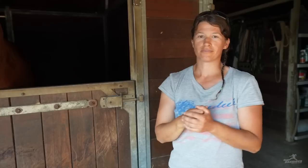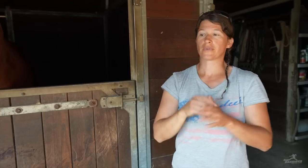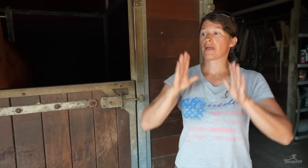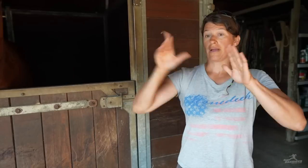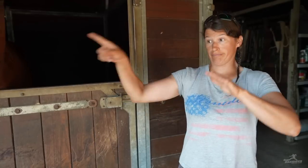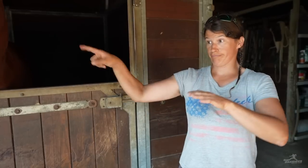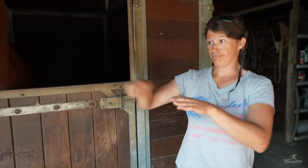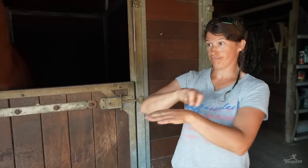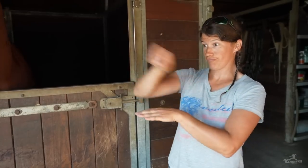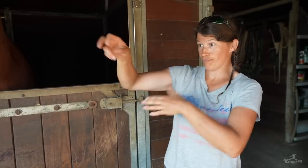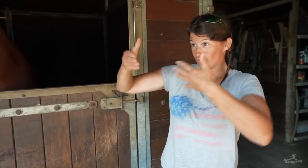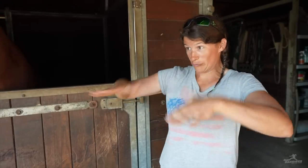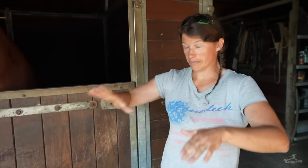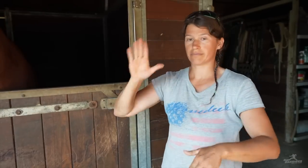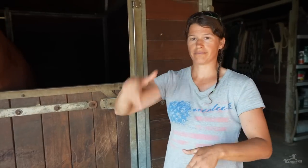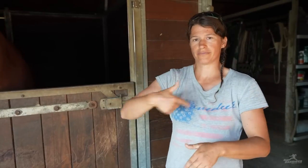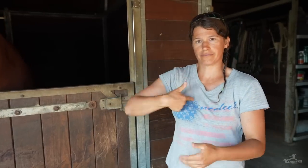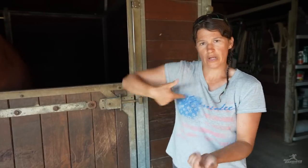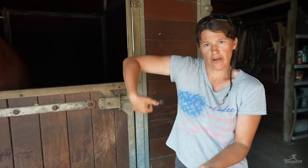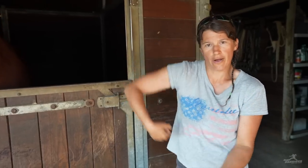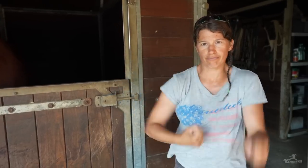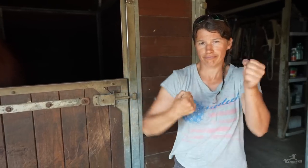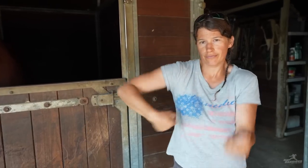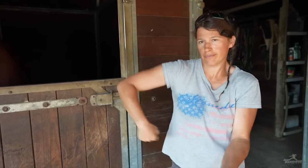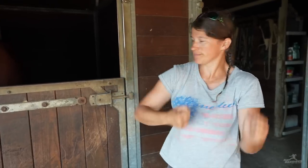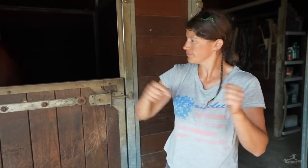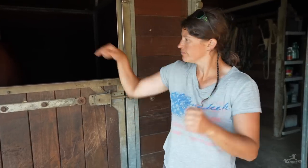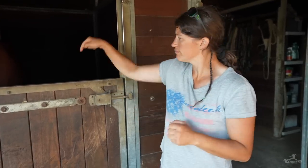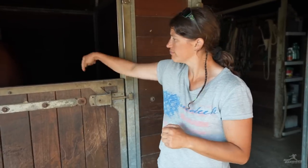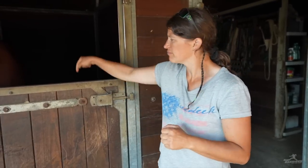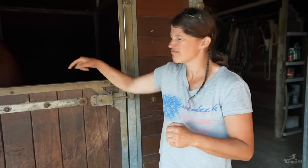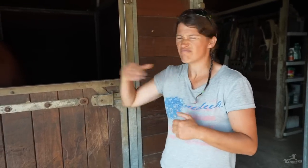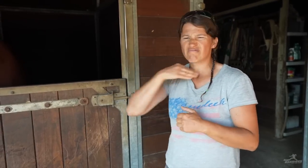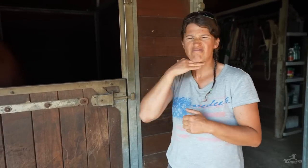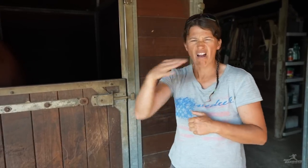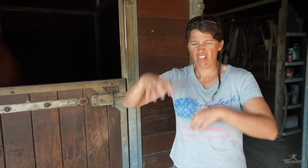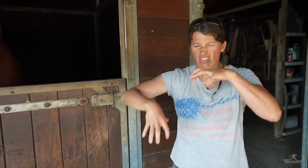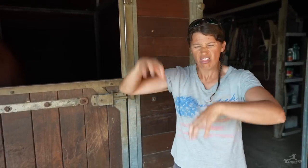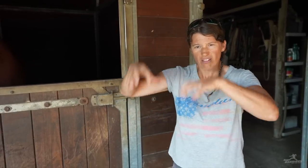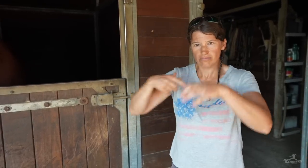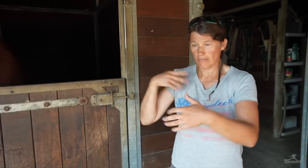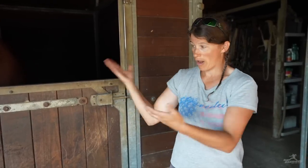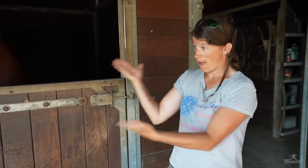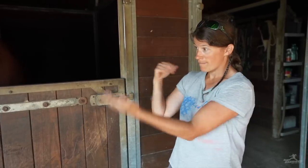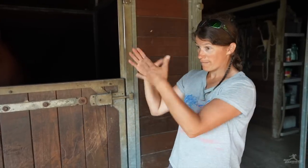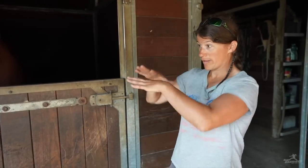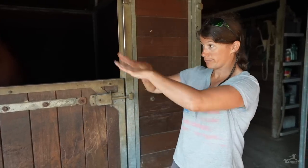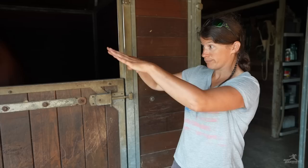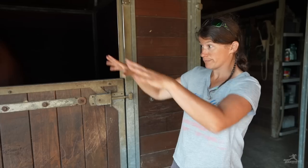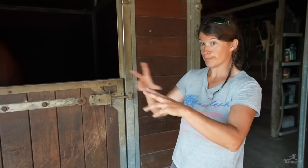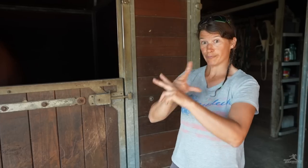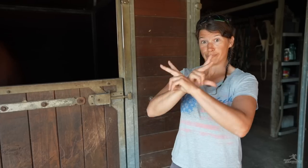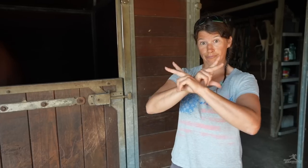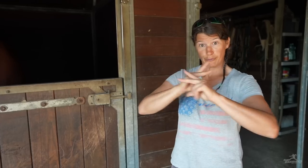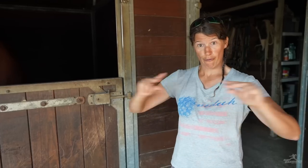While the horses are out, I shovel the muck from the stables.